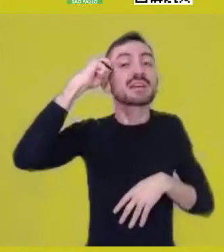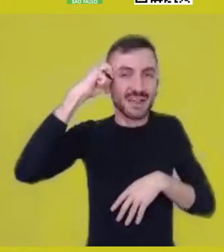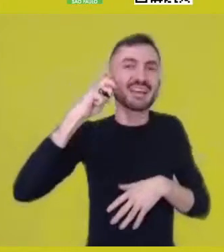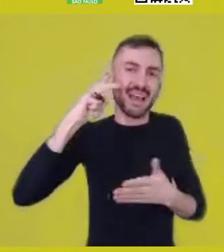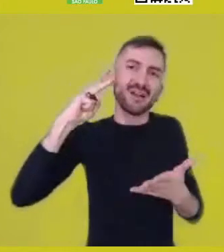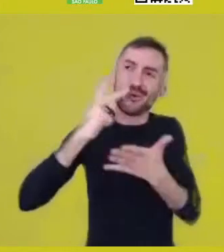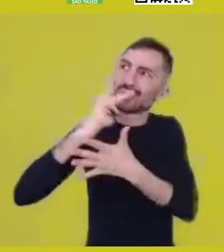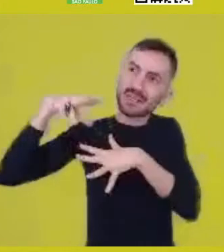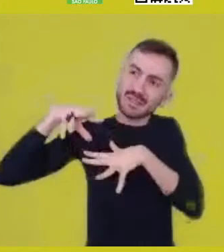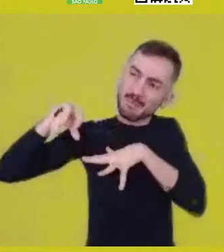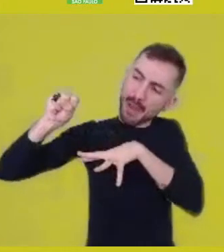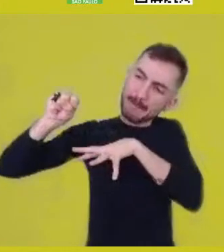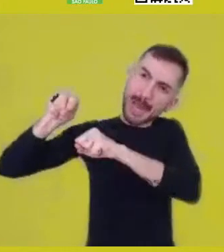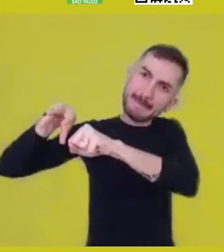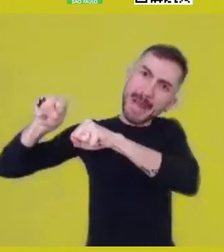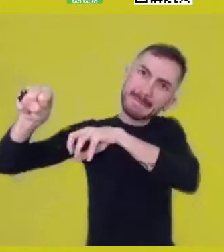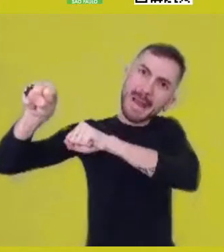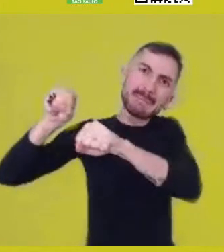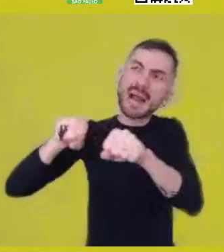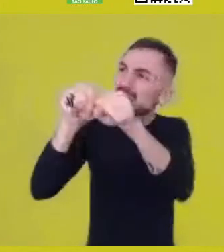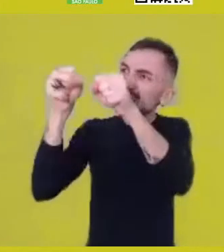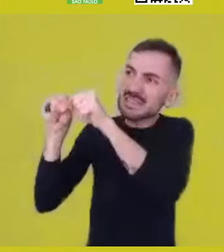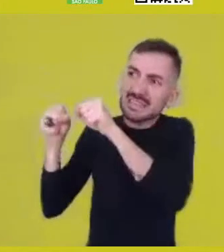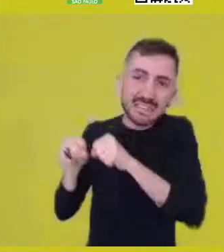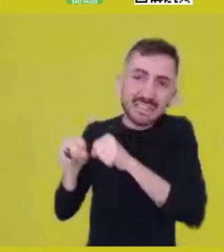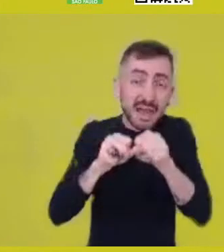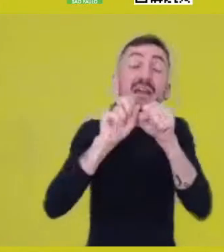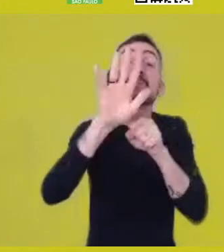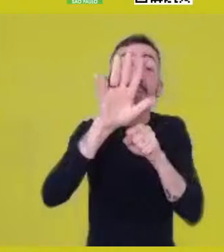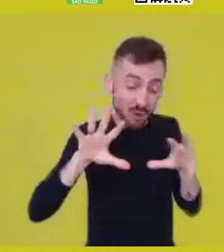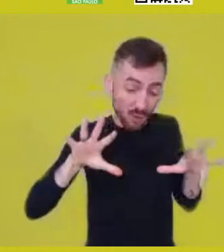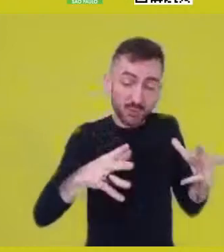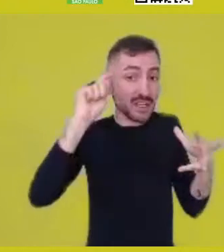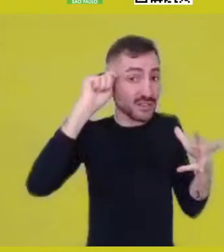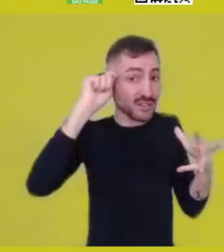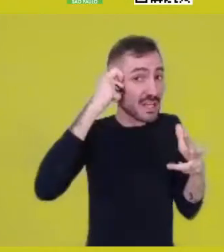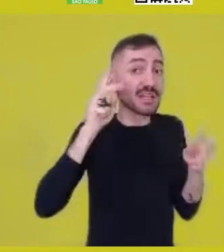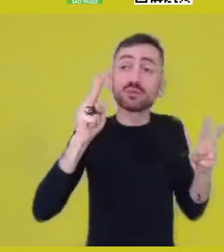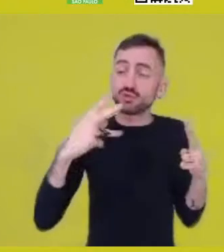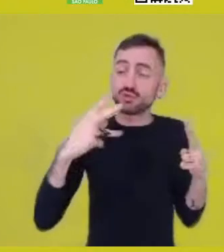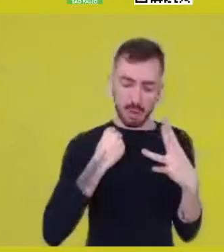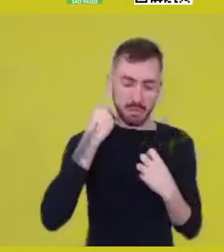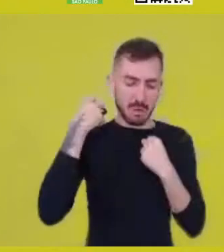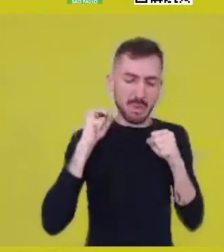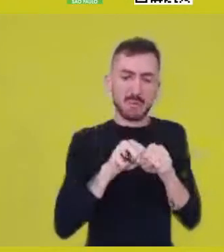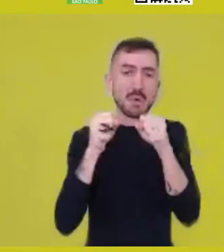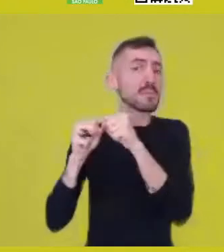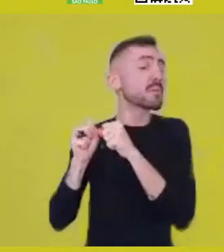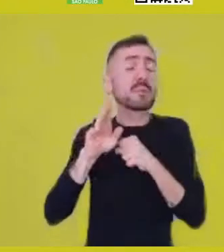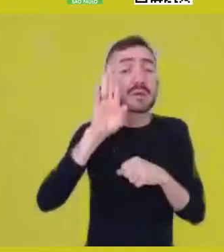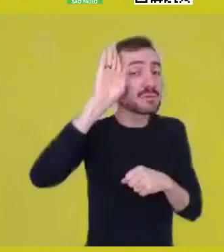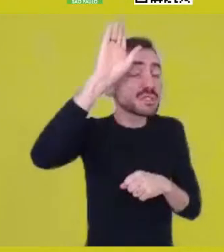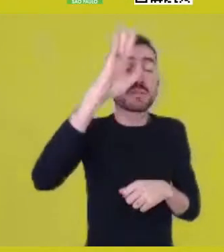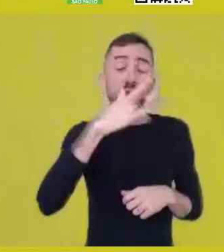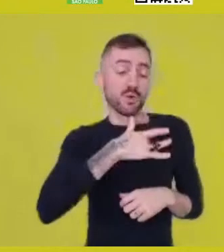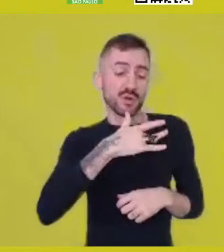which Western rationality cannot encompass. Why is that? Because the body carries that experience in its ancestral heart.